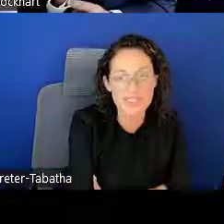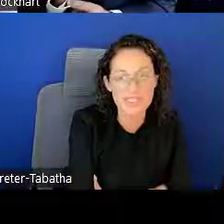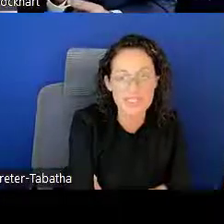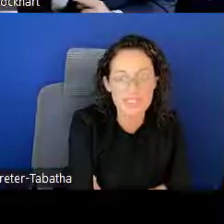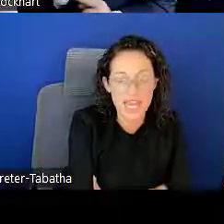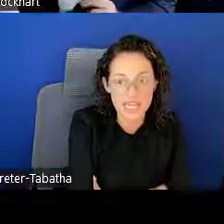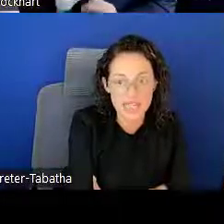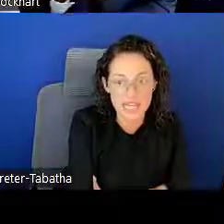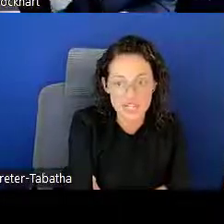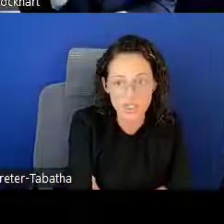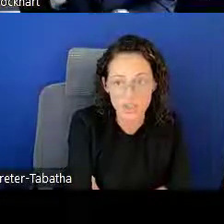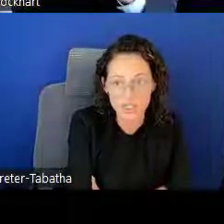This is the Data Dashboard.